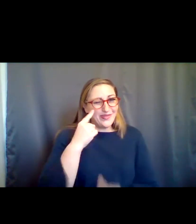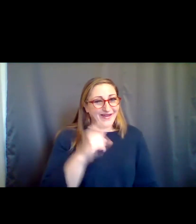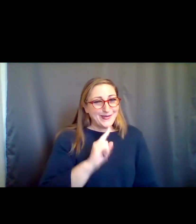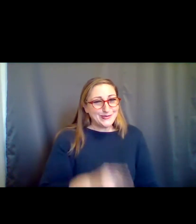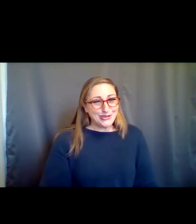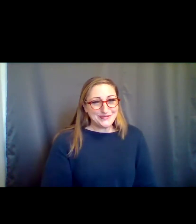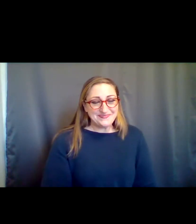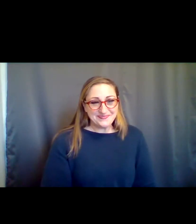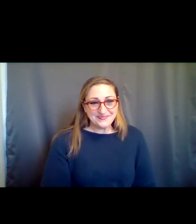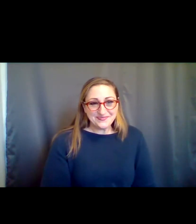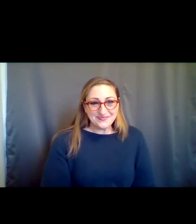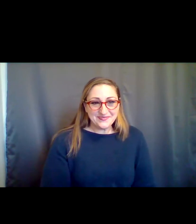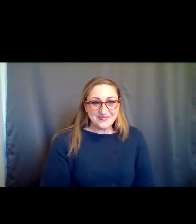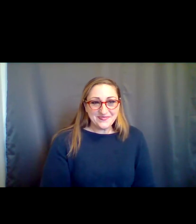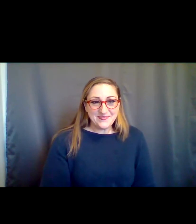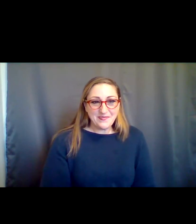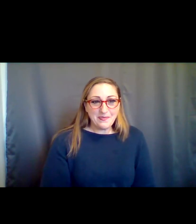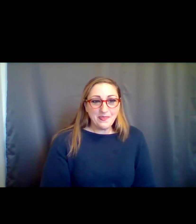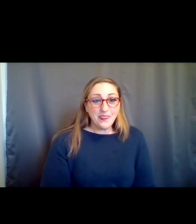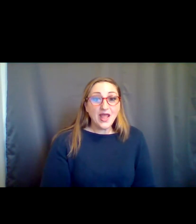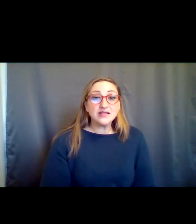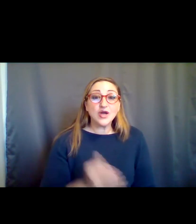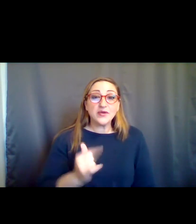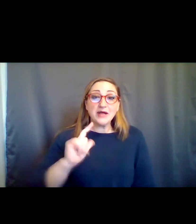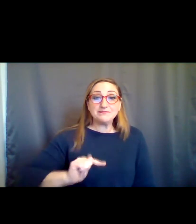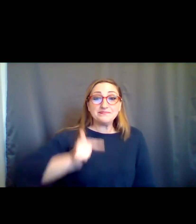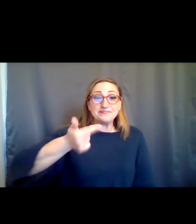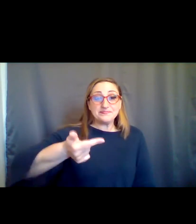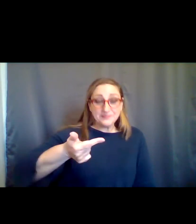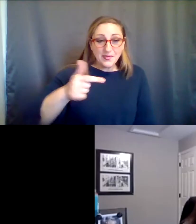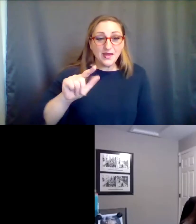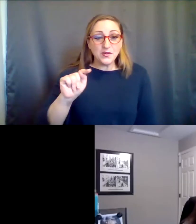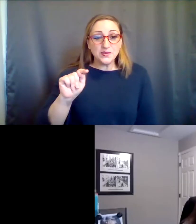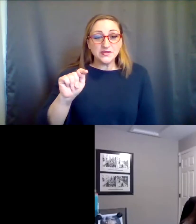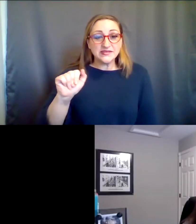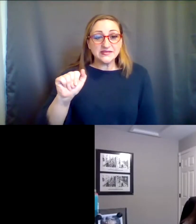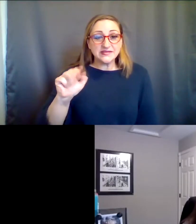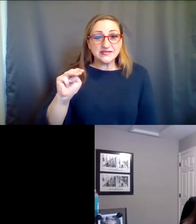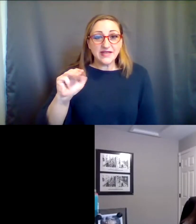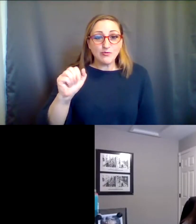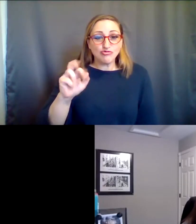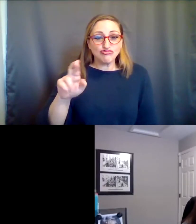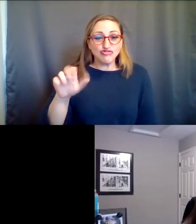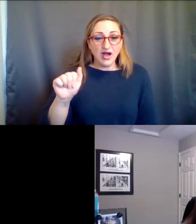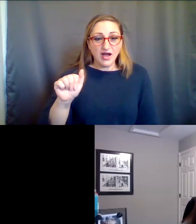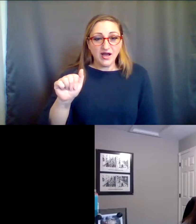, so on that note, I'll pass things over to Tamara to share from NYIVA perspective